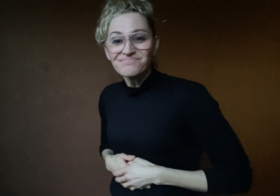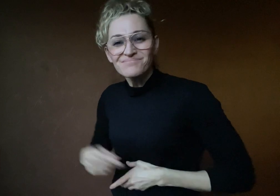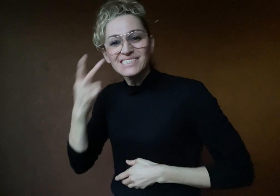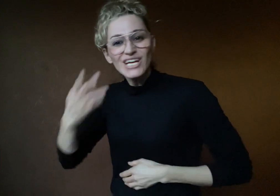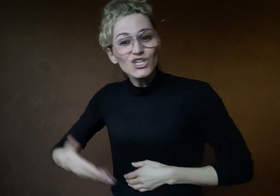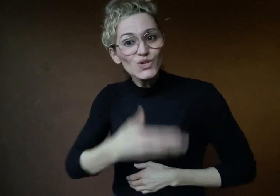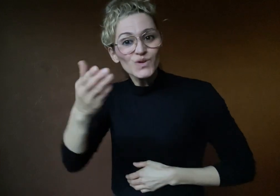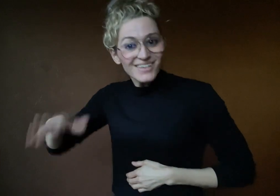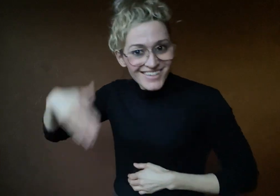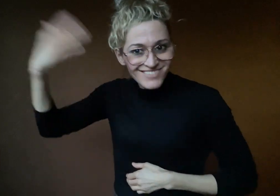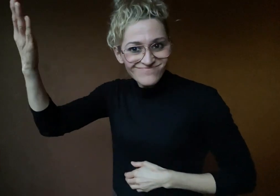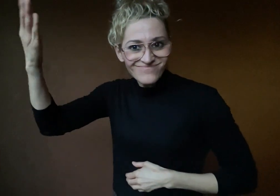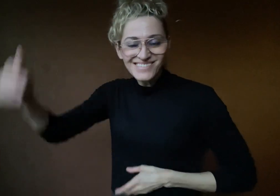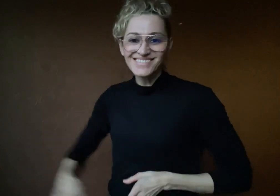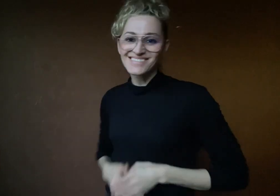See you next time!